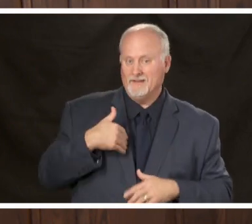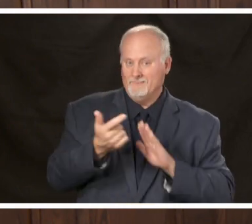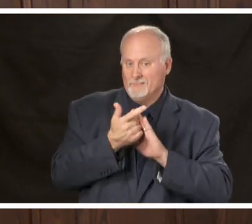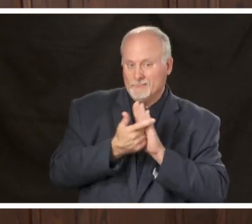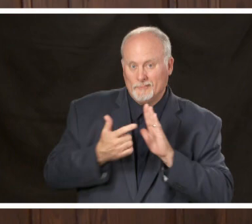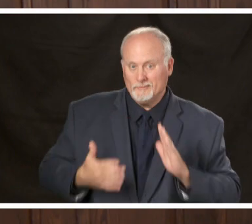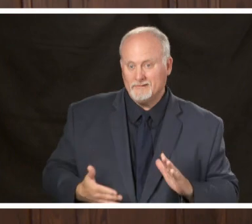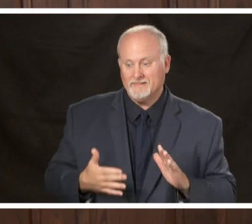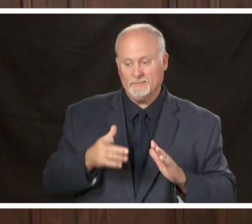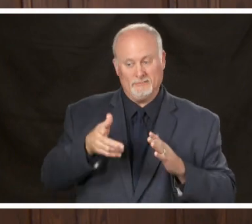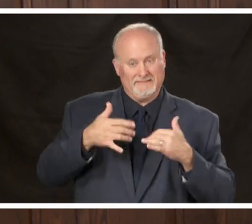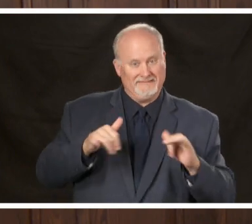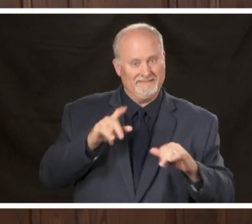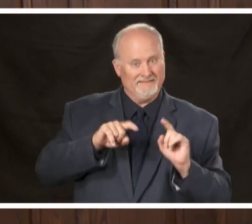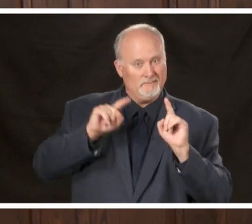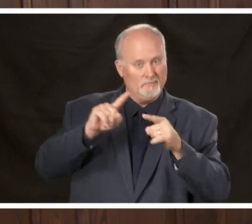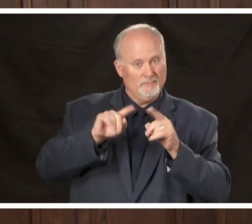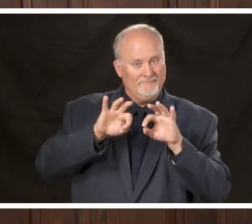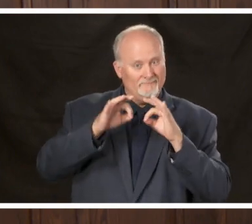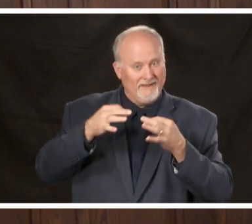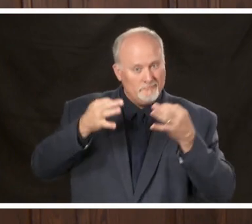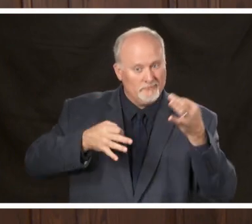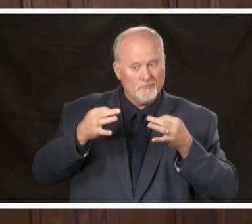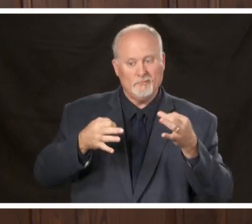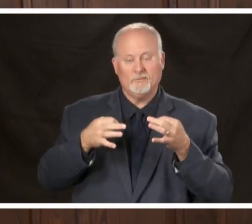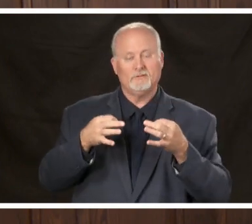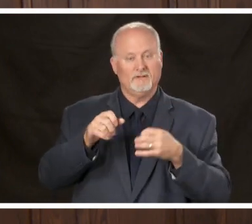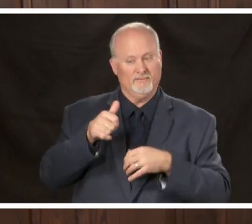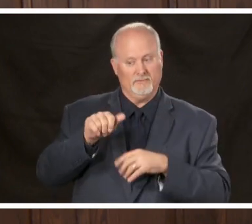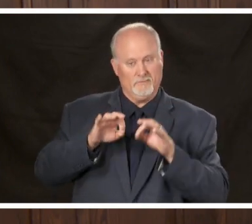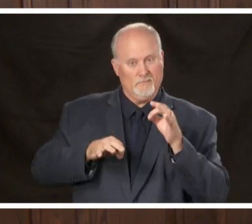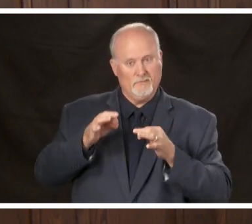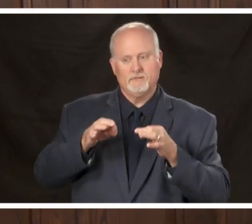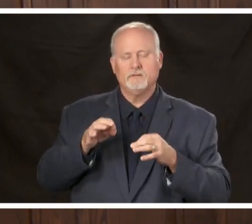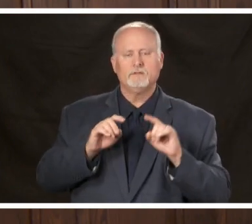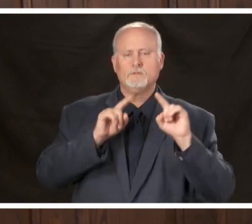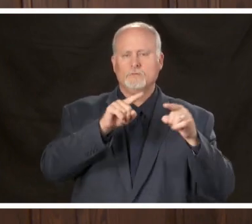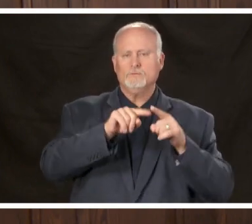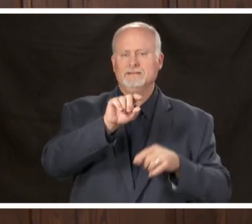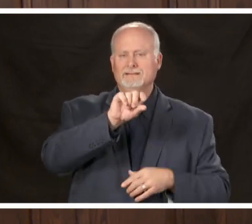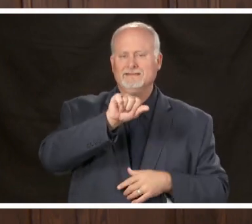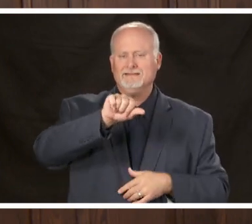courts I would recommend that you go to the tenth Judicial Circuit website